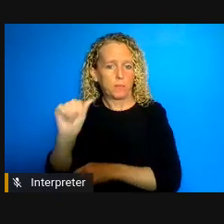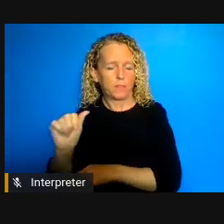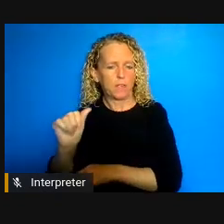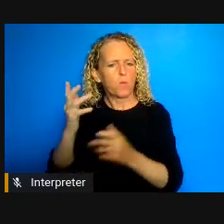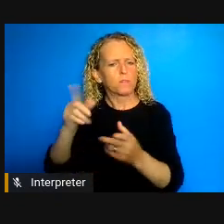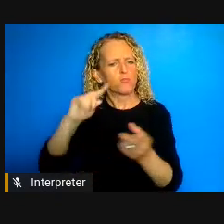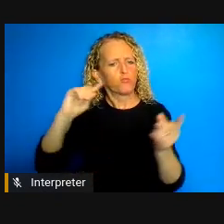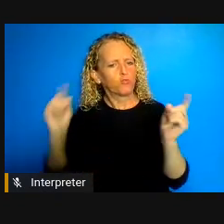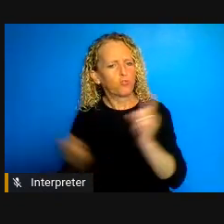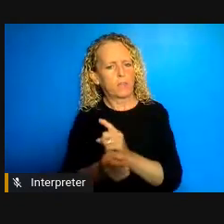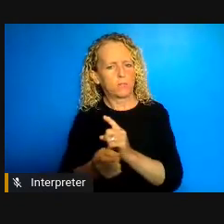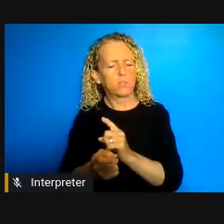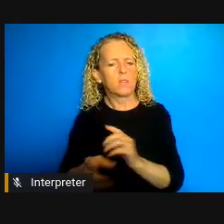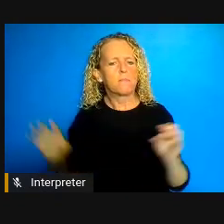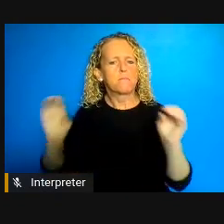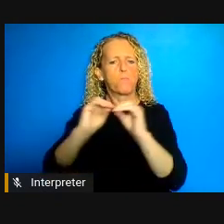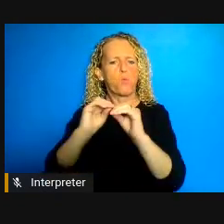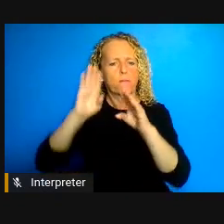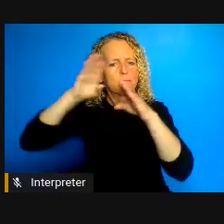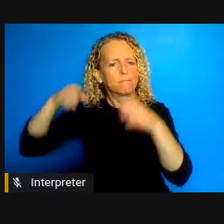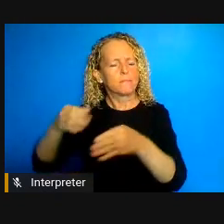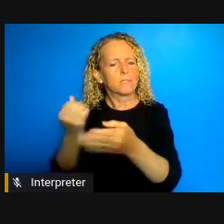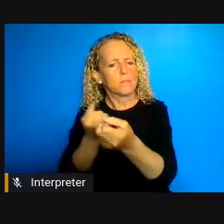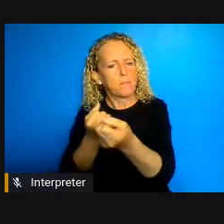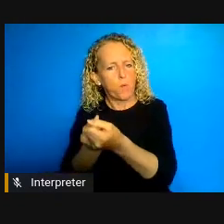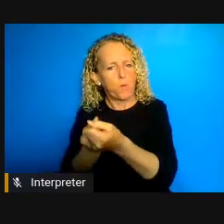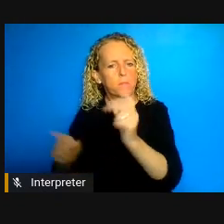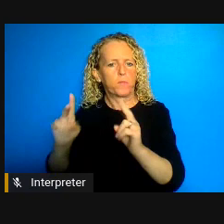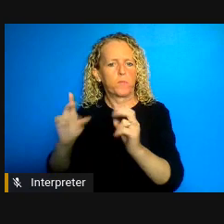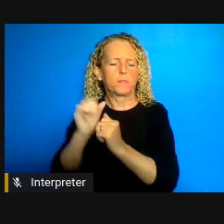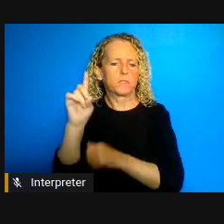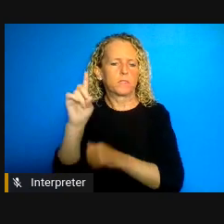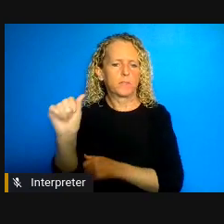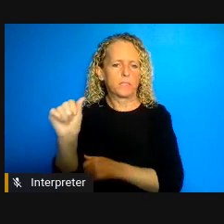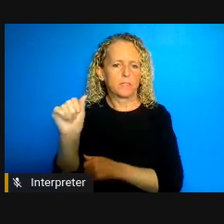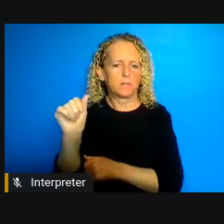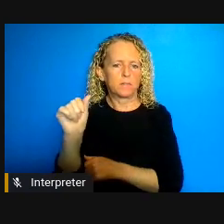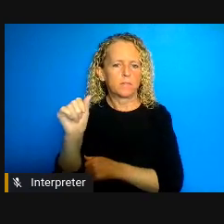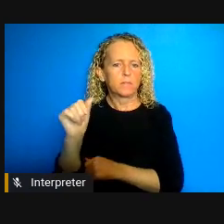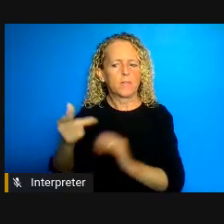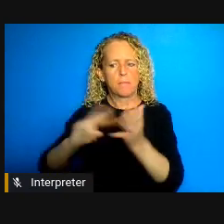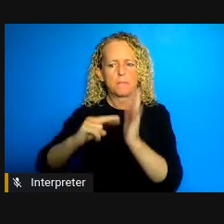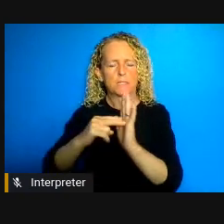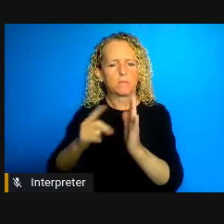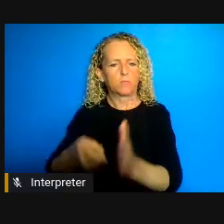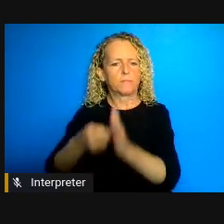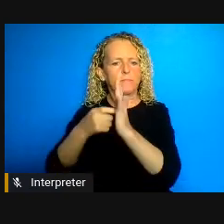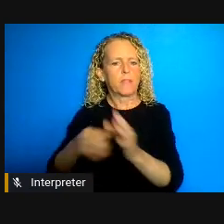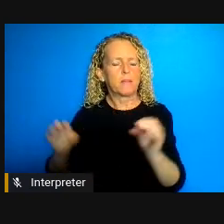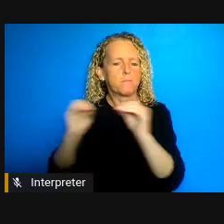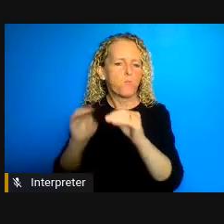and that includes enabling access as I you know said before to the social